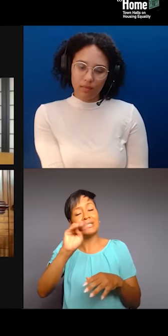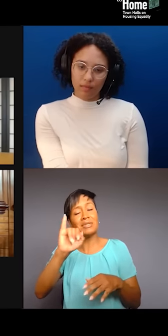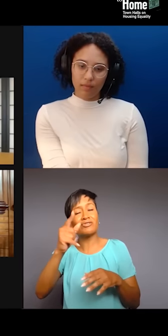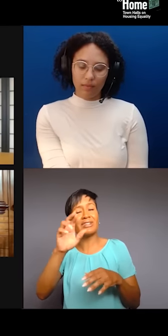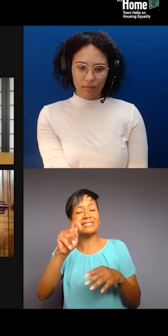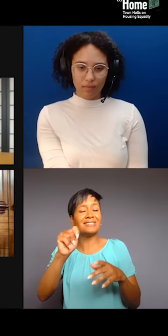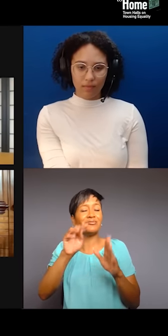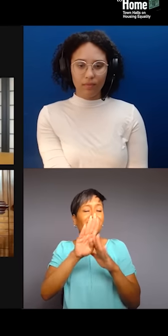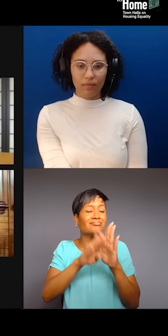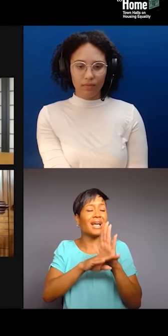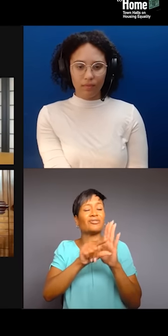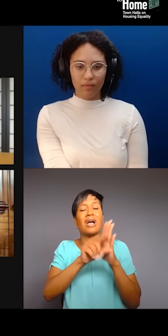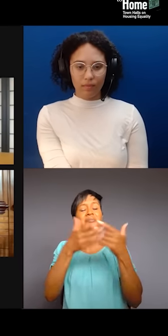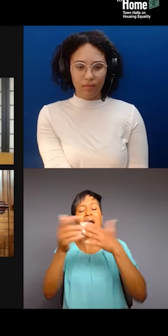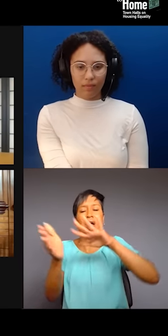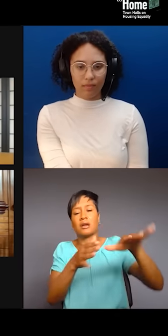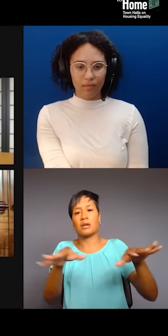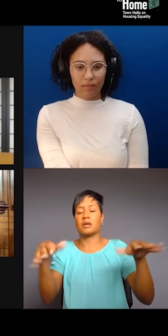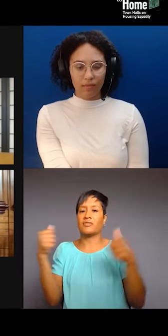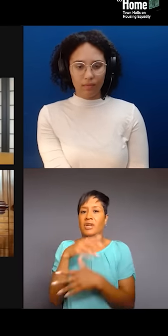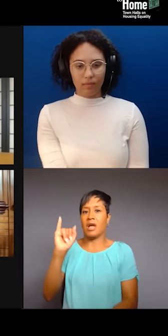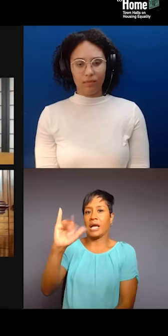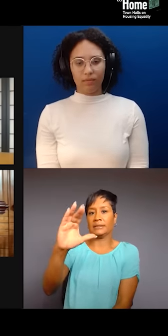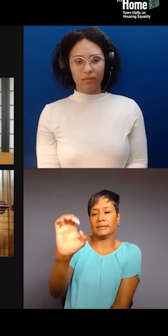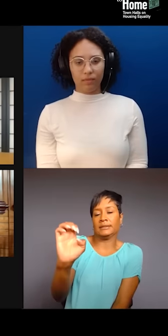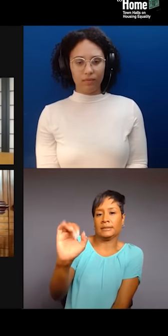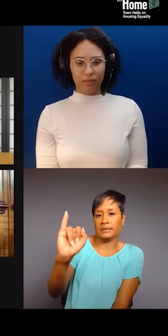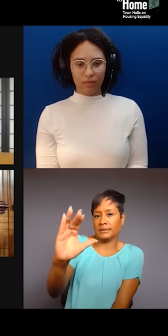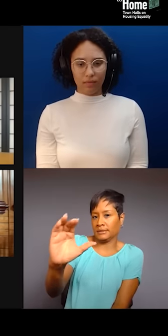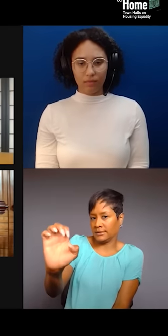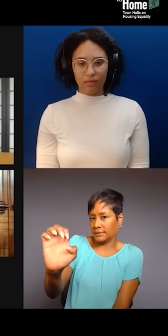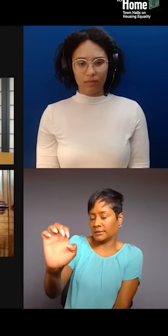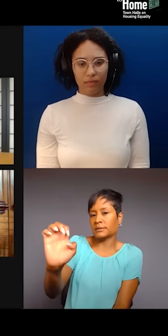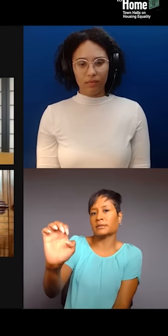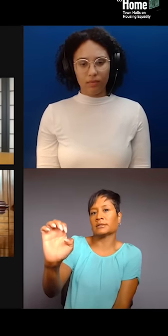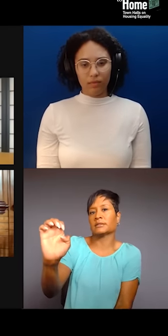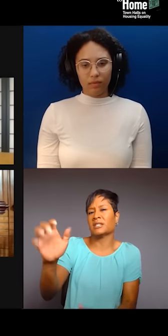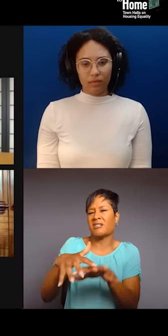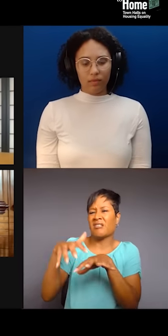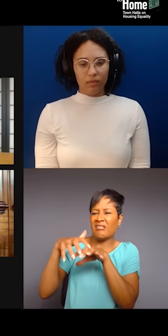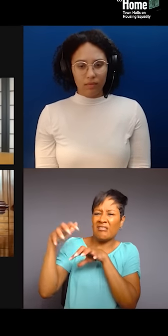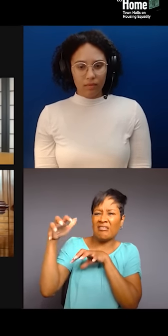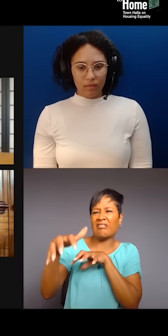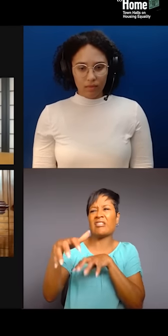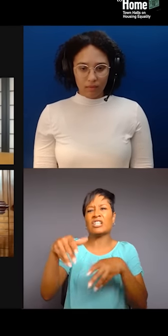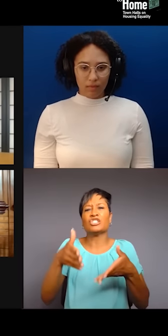and with the rampant vilification of street vendors who are doing nothing but participating in communities